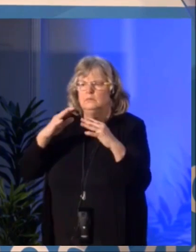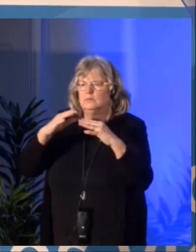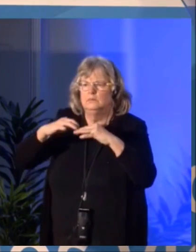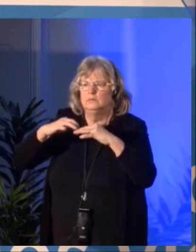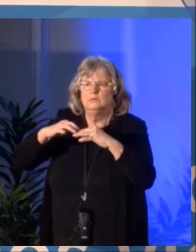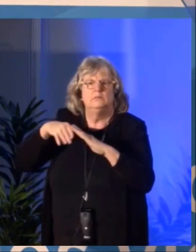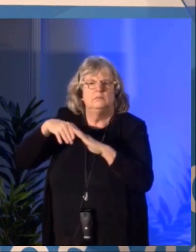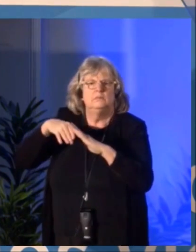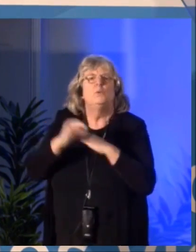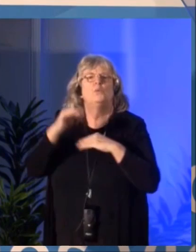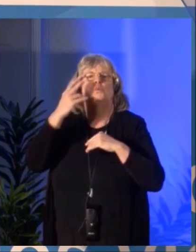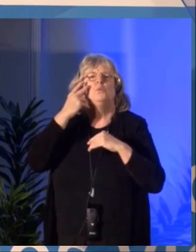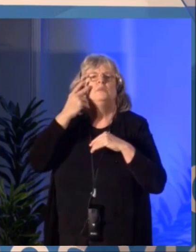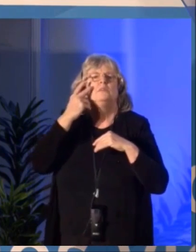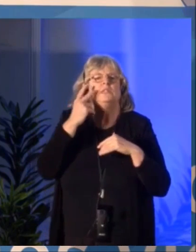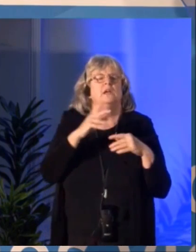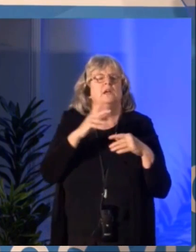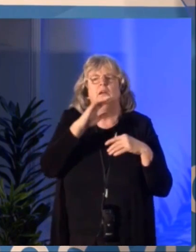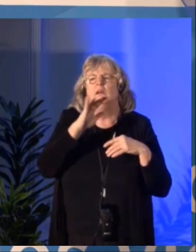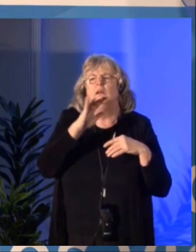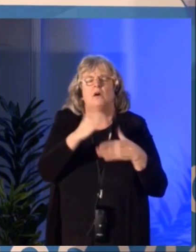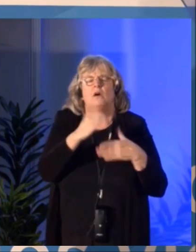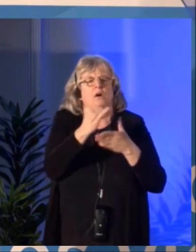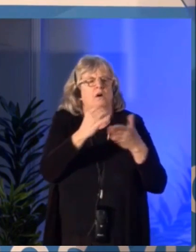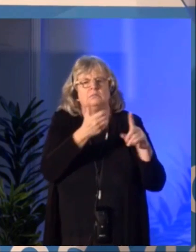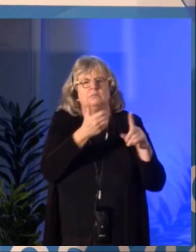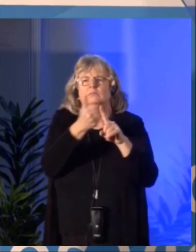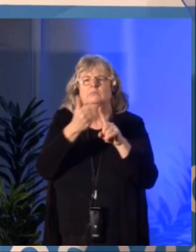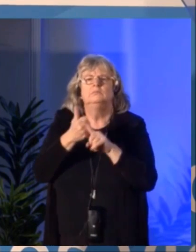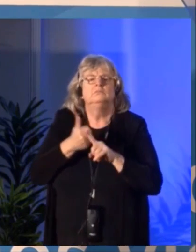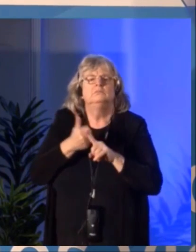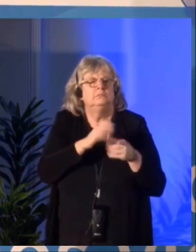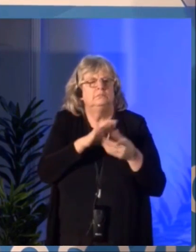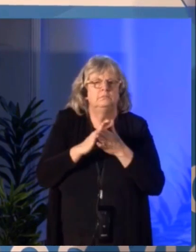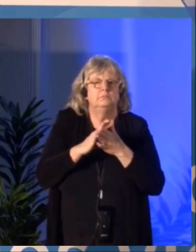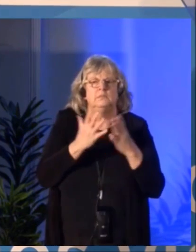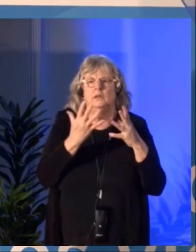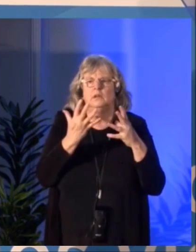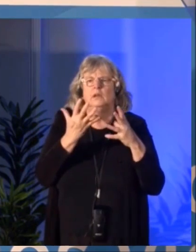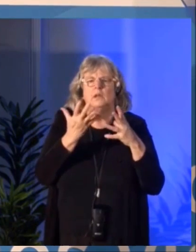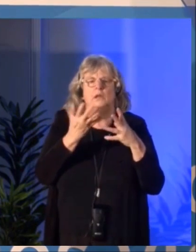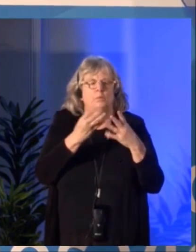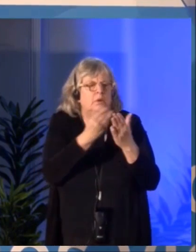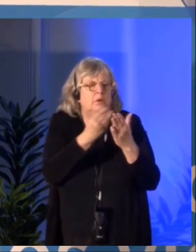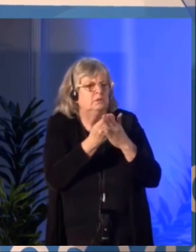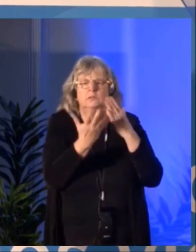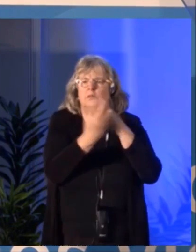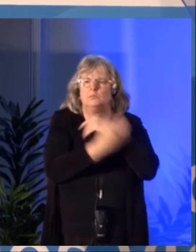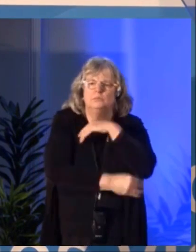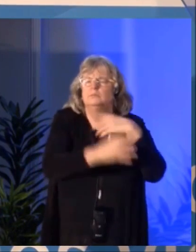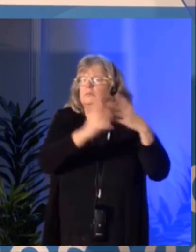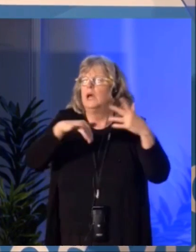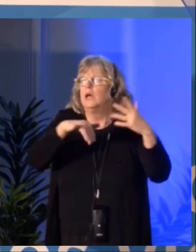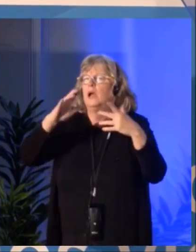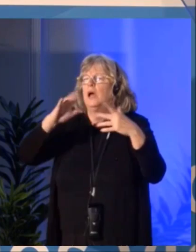We must take action now to ensure that art is not drowned in a flood of conveniently formatted information